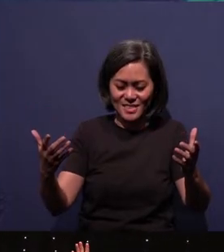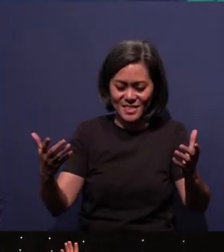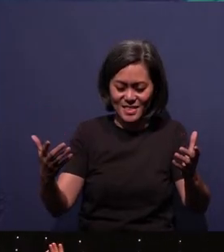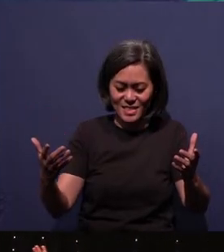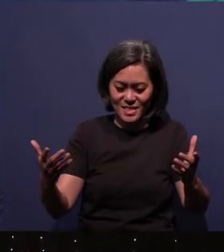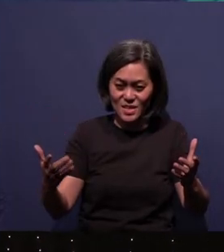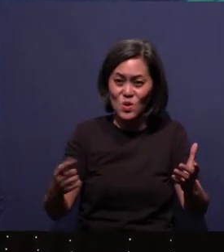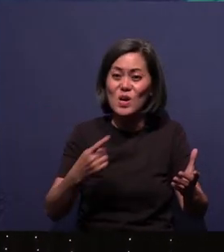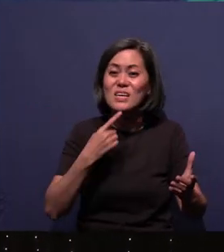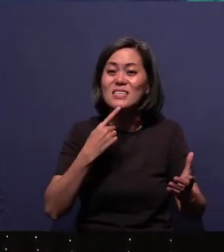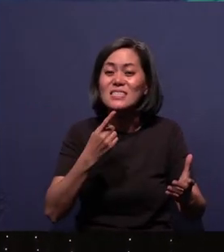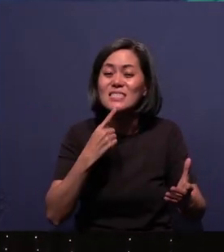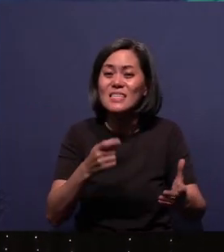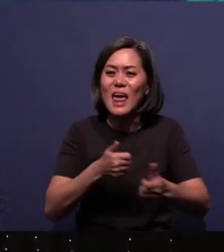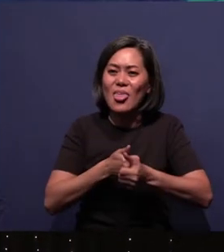Let's say the Apostles' Creed together.